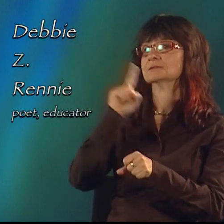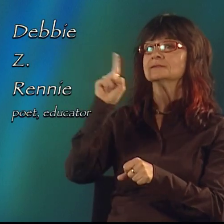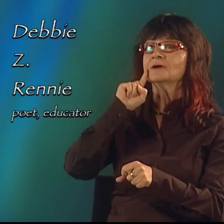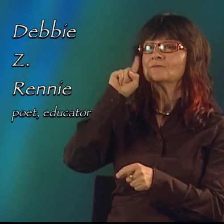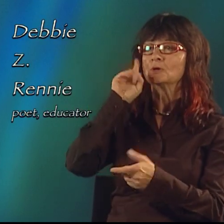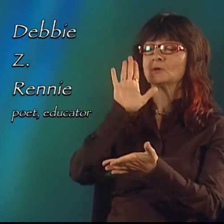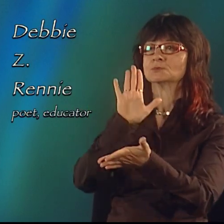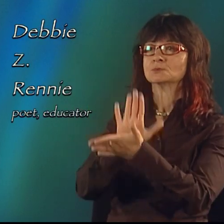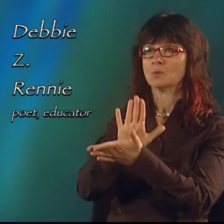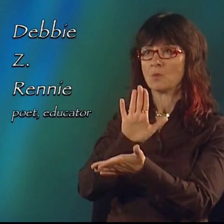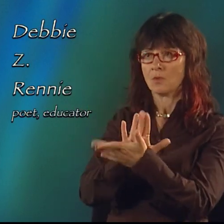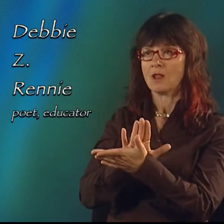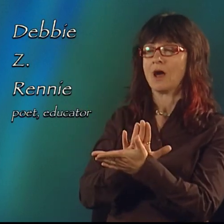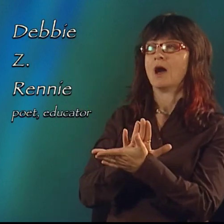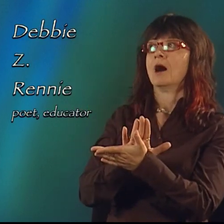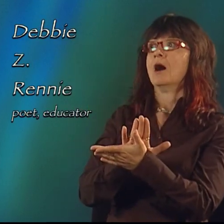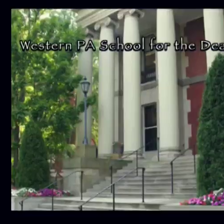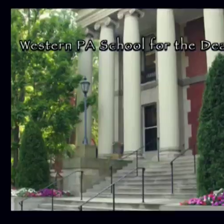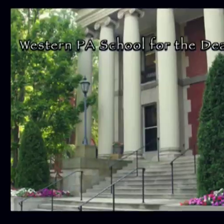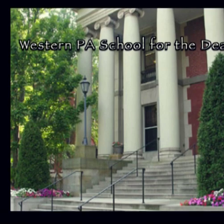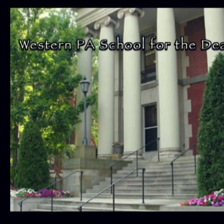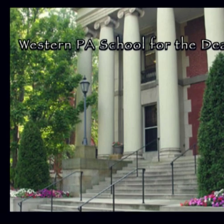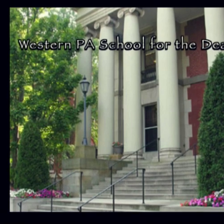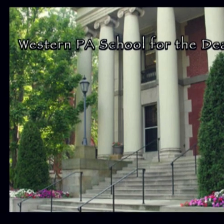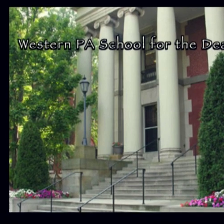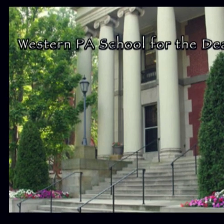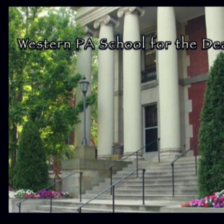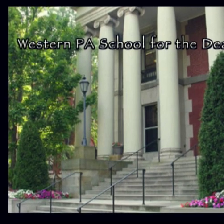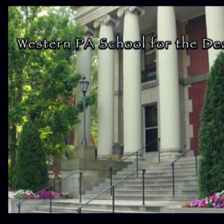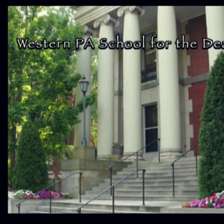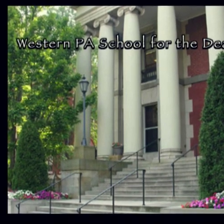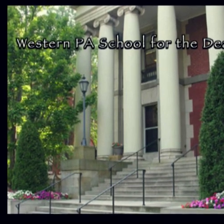When I was about 12 , I went to a school for the deaf.